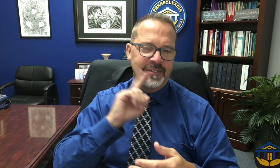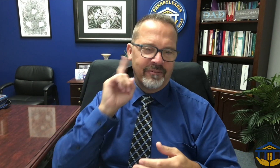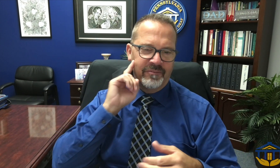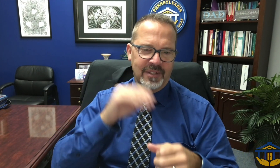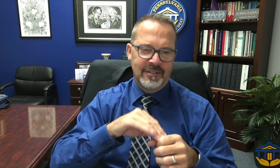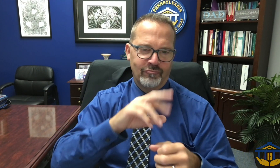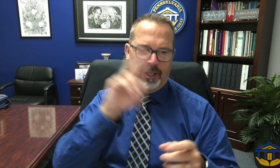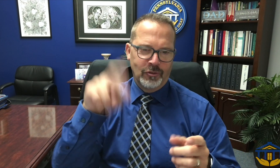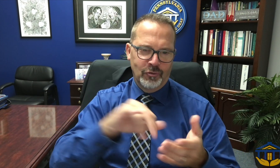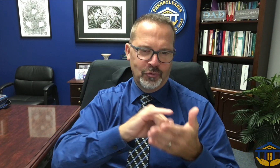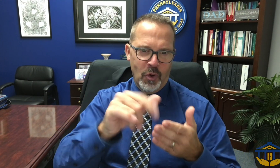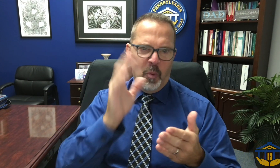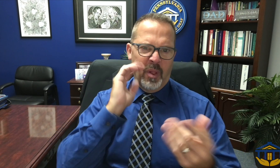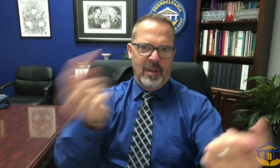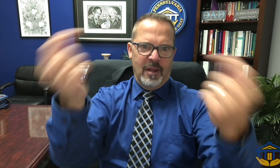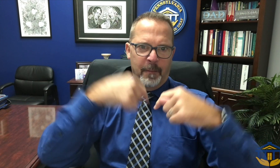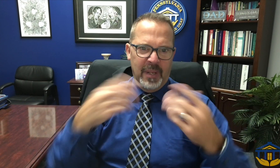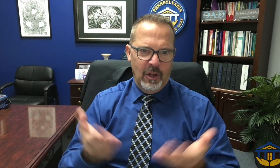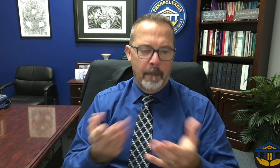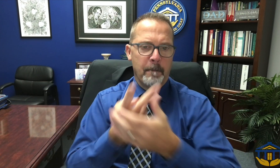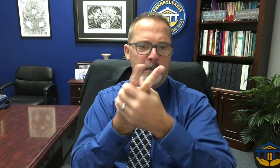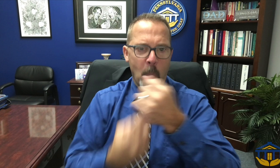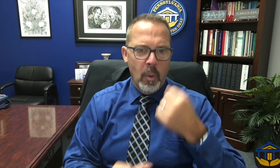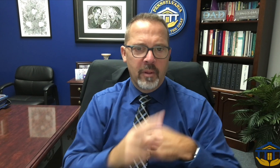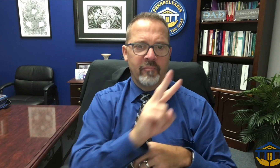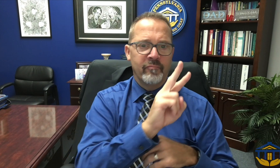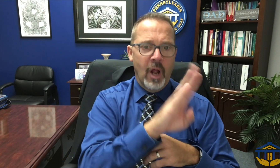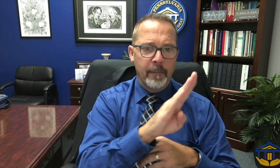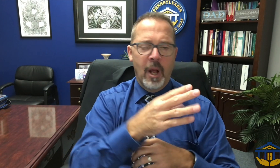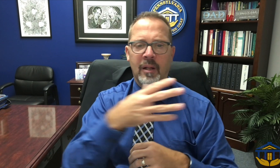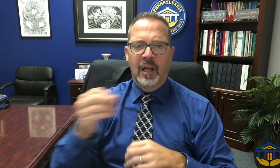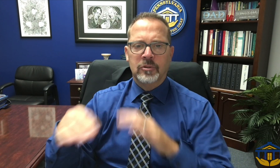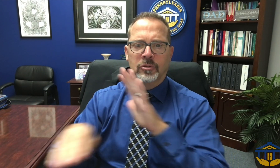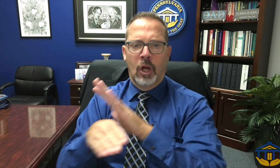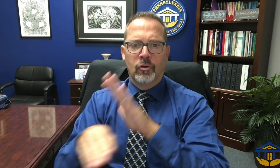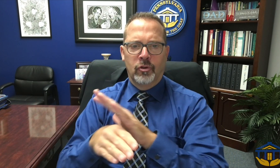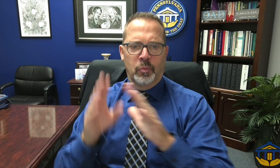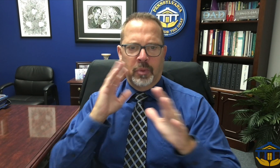Rochester School for the Deaf. Rochester will be coming here to compete both in volleyball and